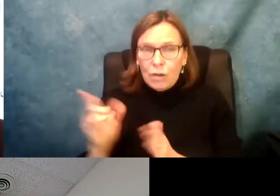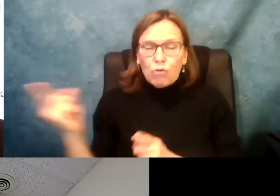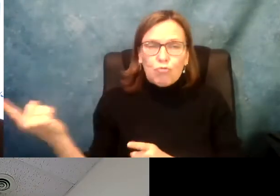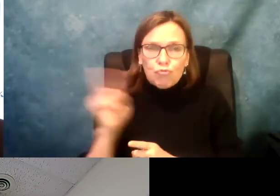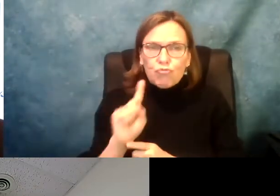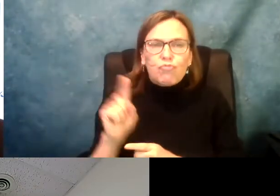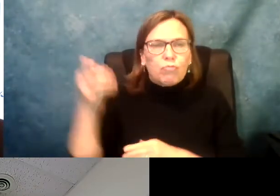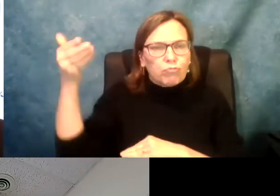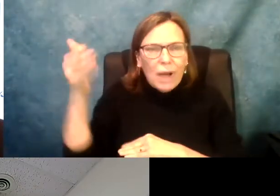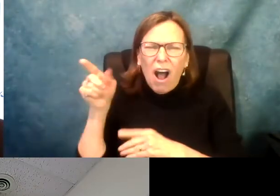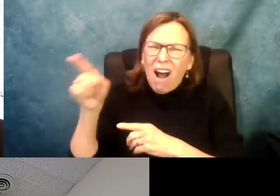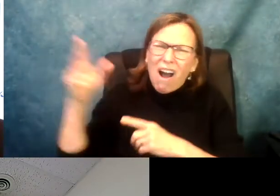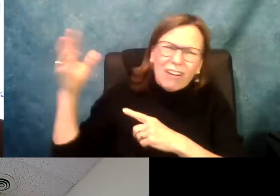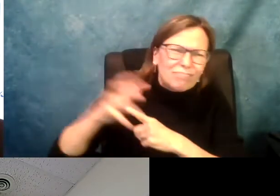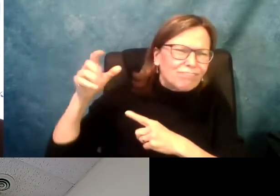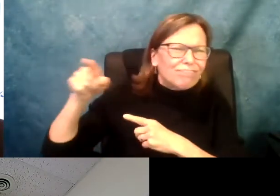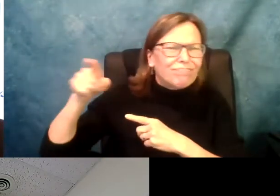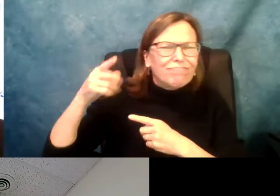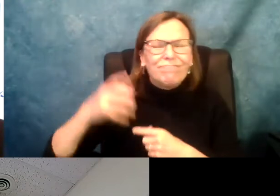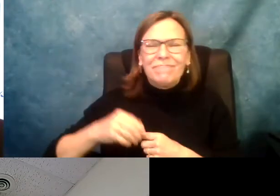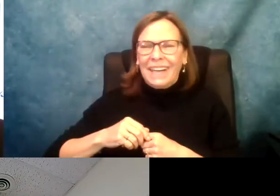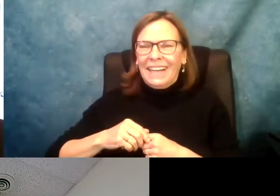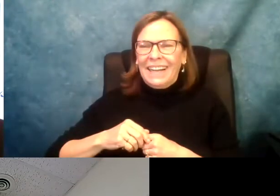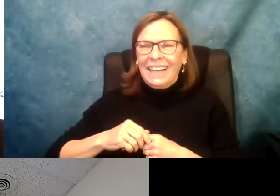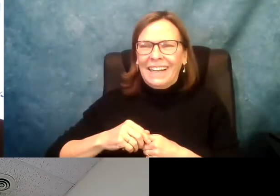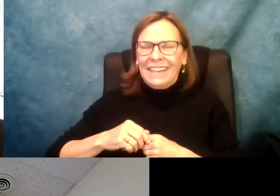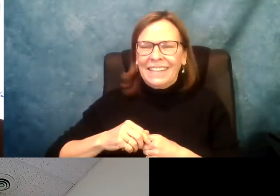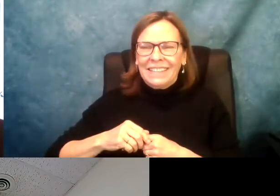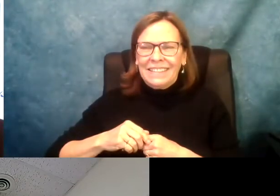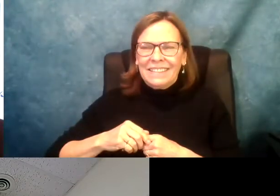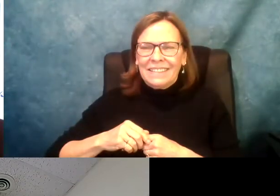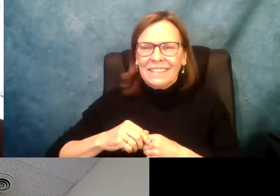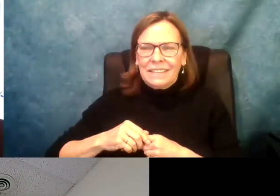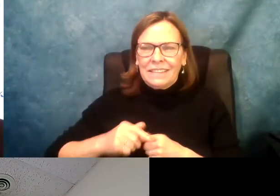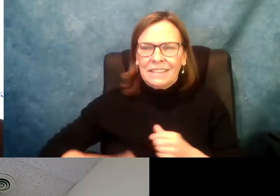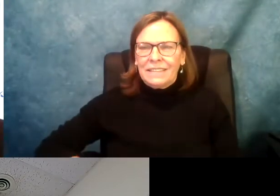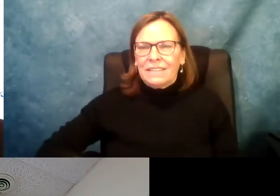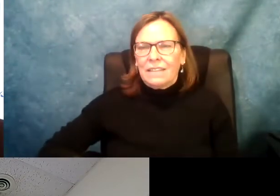day. I want to hand it off now to the next legislator we